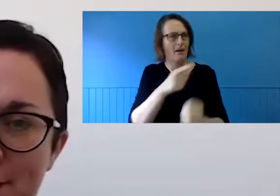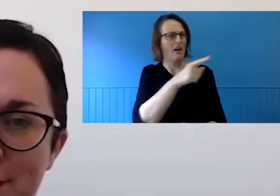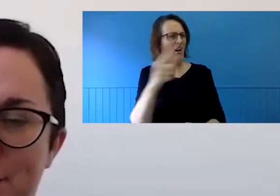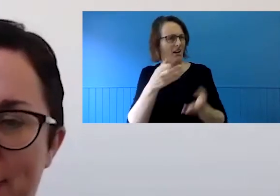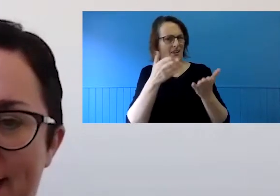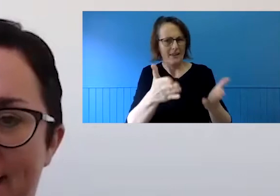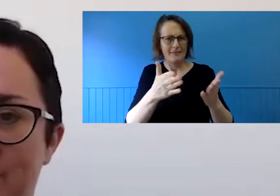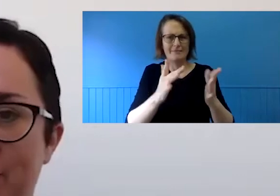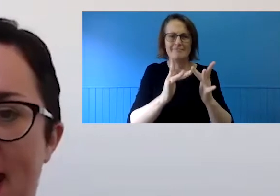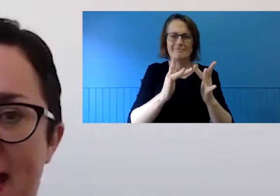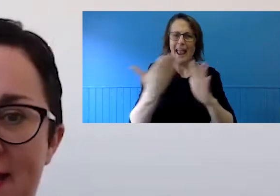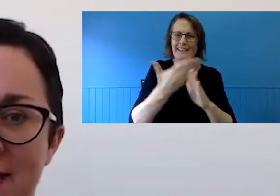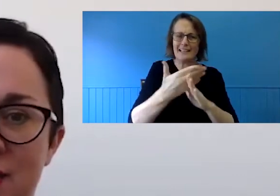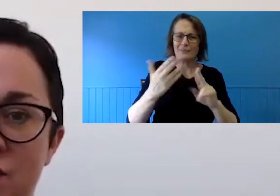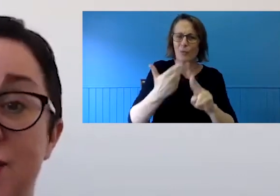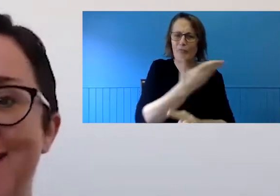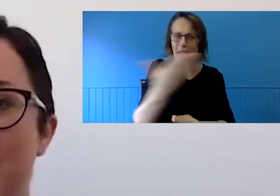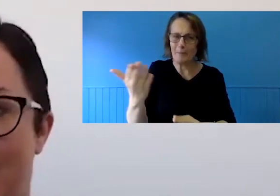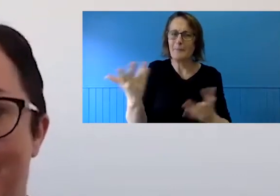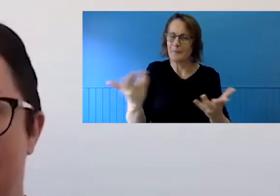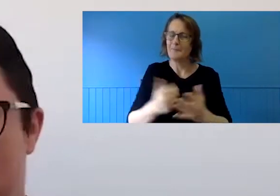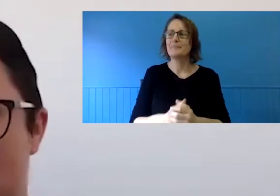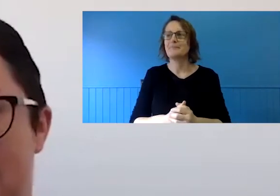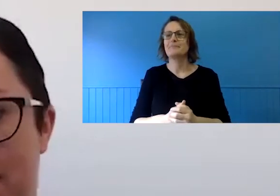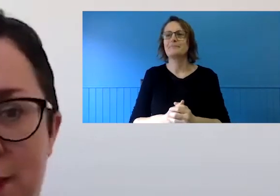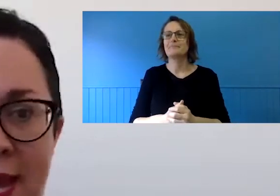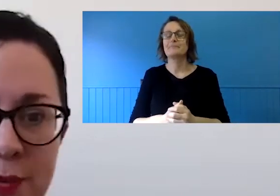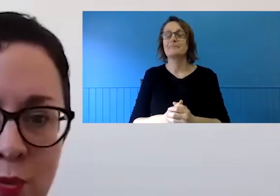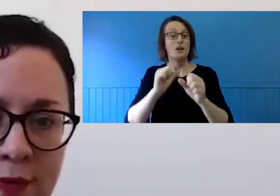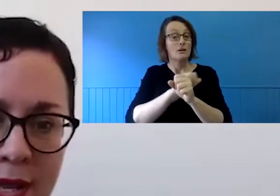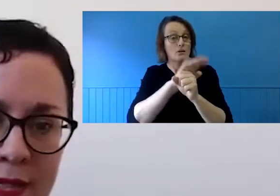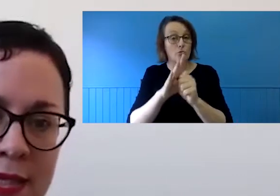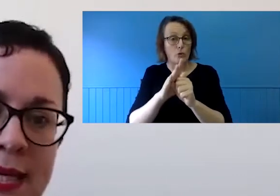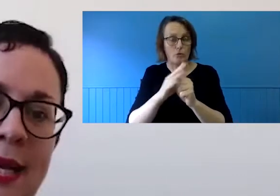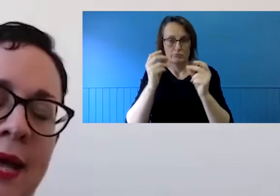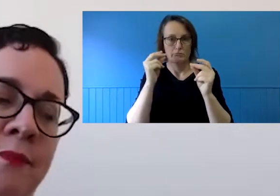to be as specific about those changes as perhaps we would have